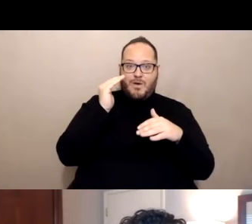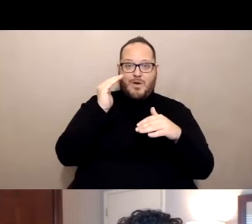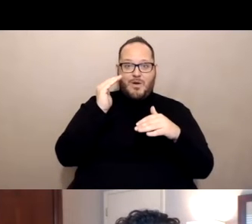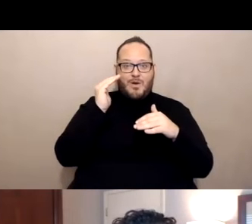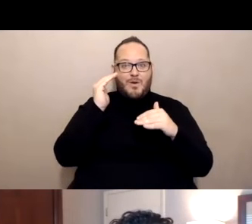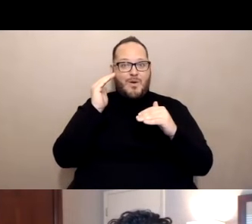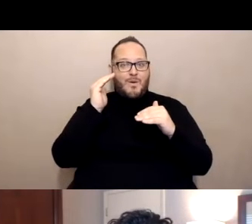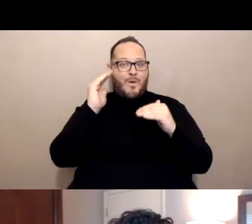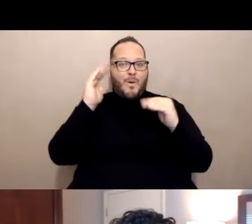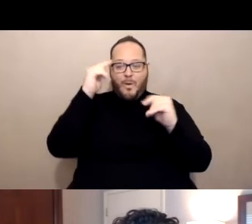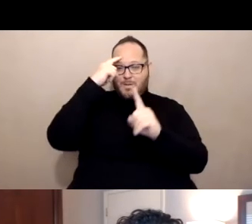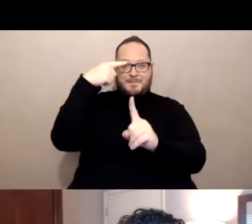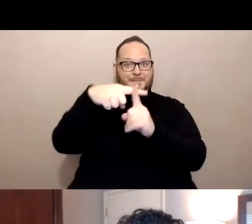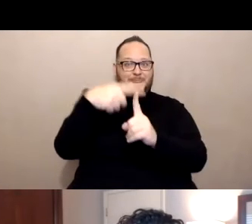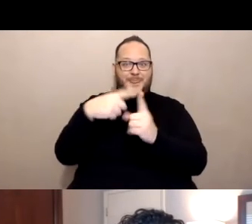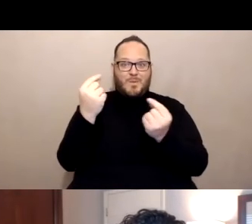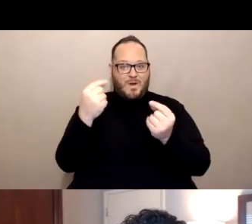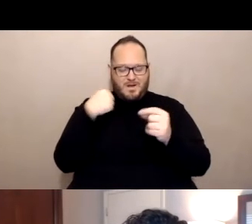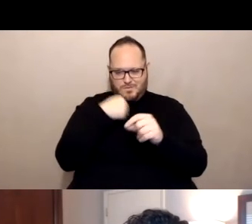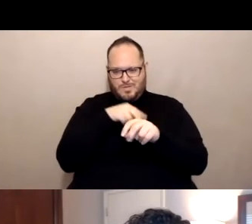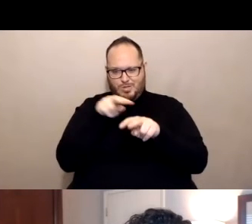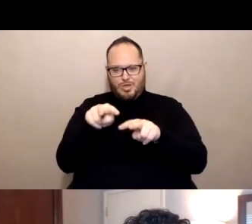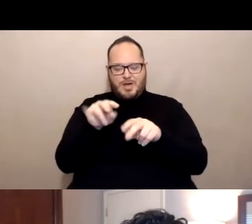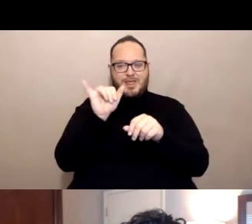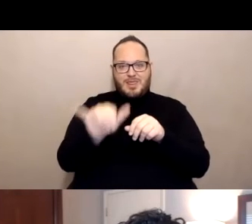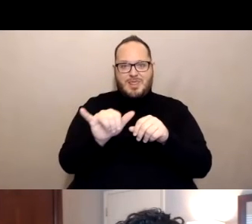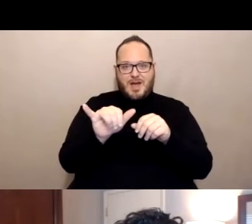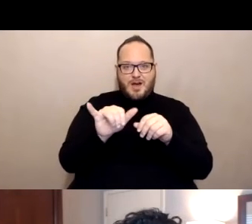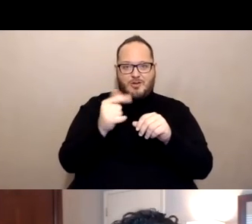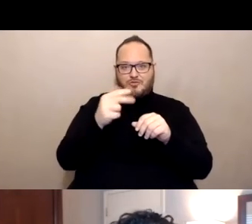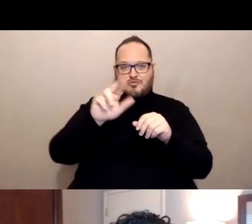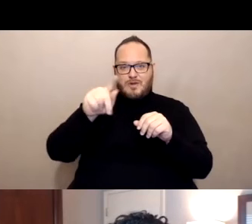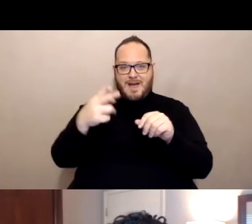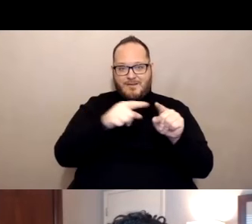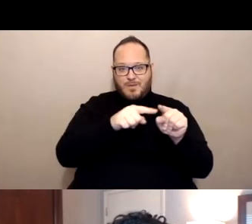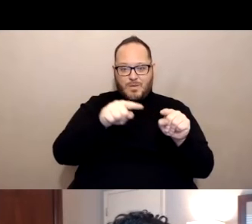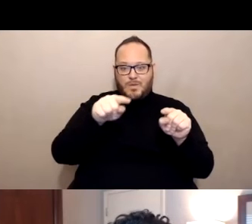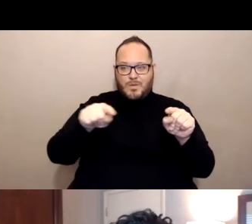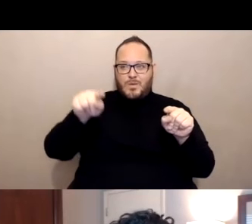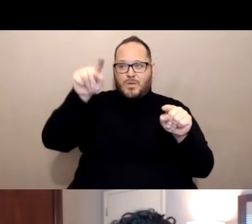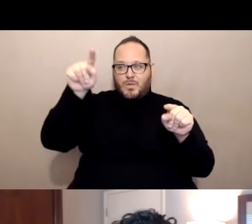And we'll see how far we've come. And the cases at this point are being reported